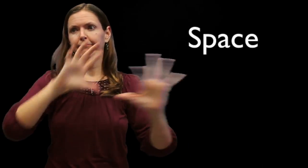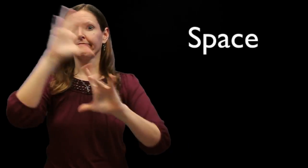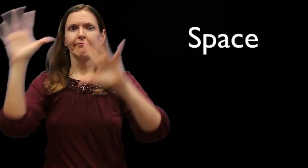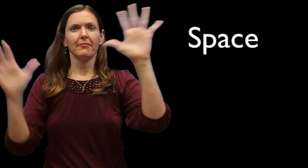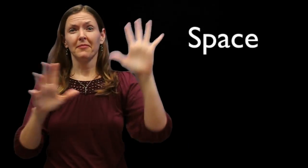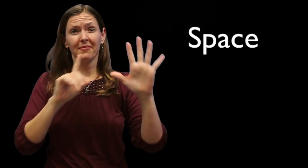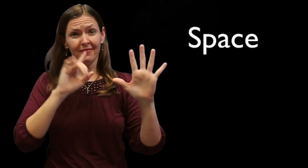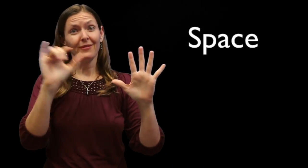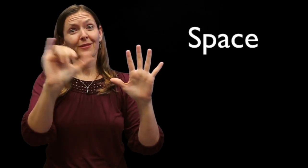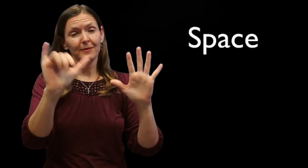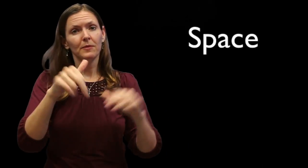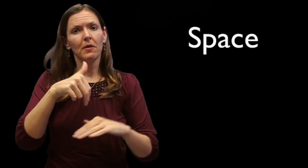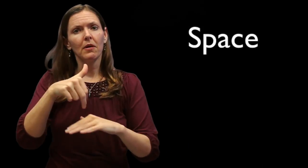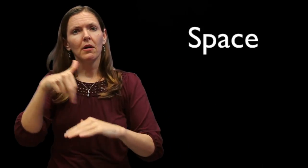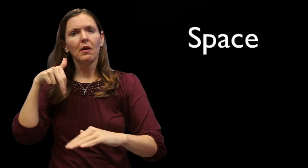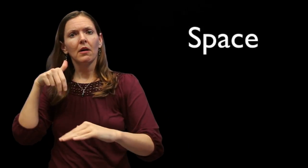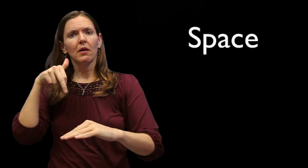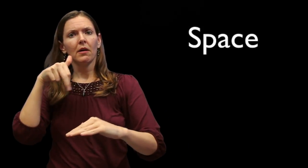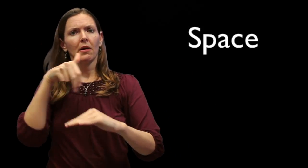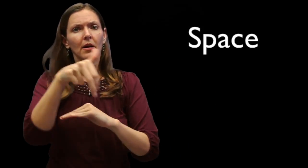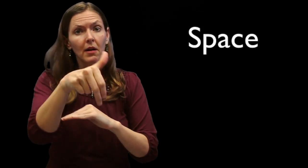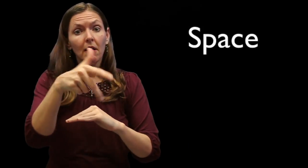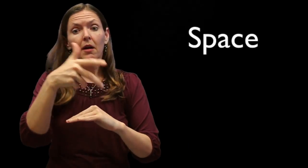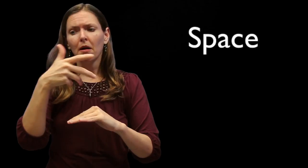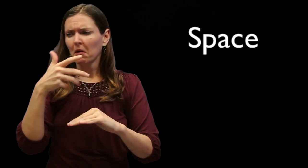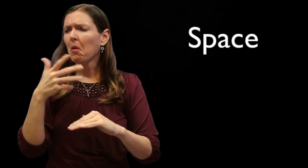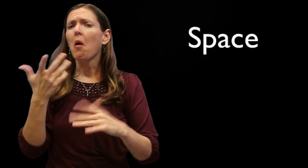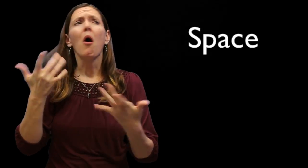signing plane in front of the signer, but also can walk back and forth or from side to side- they're not walking